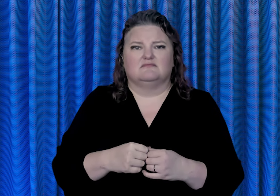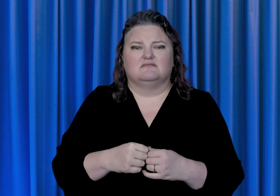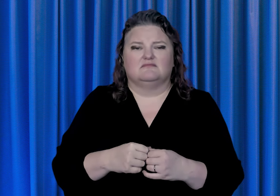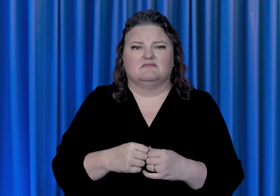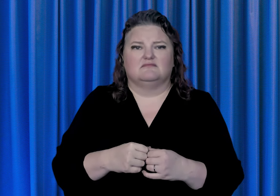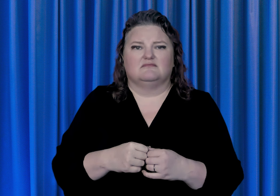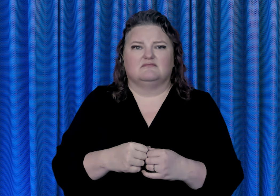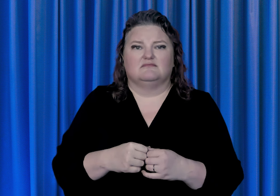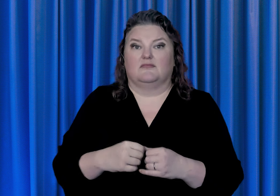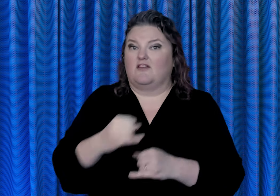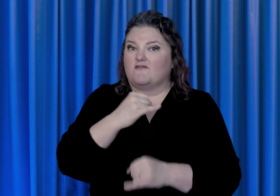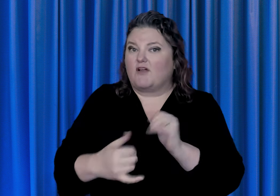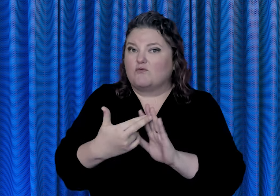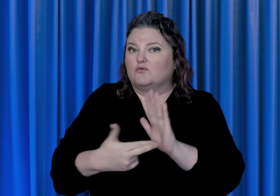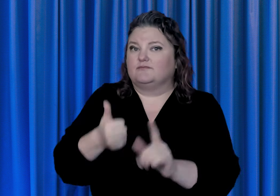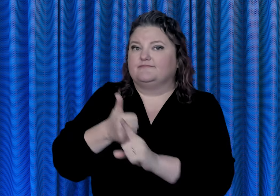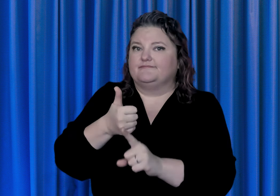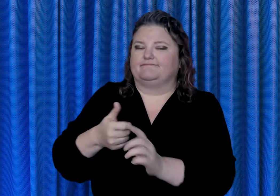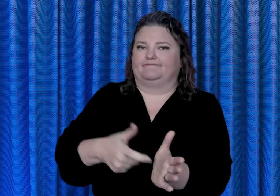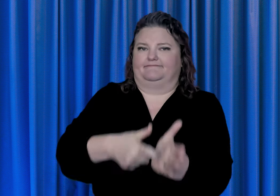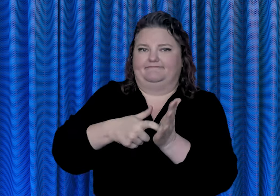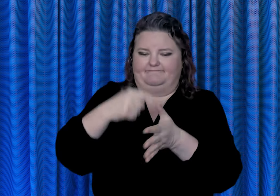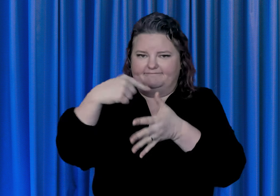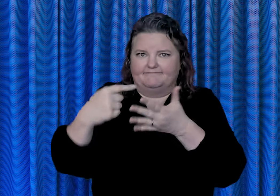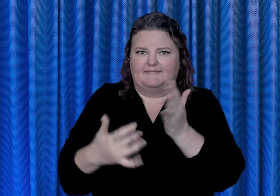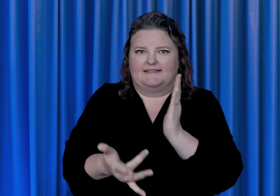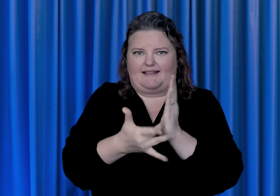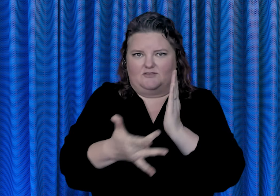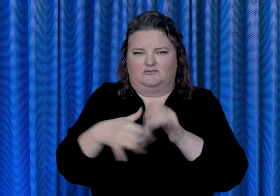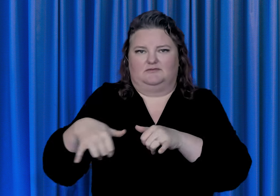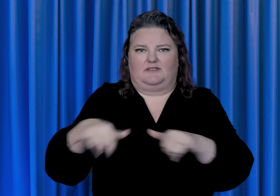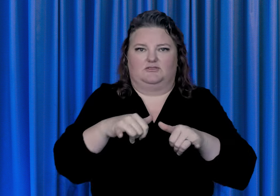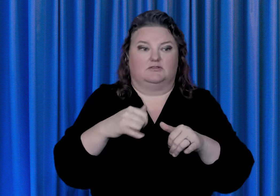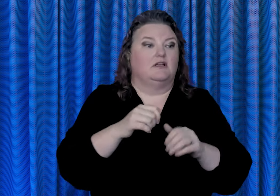The final rule mandates technical standards for state and local governments to help